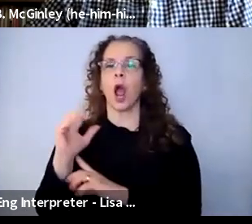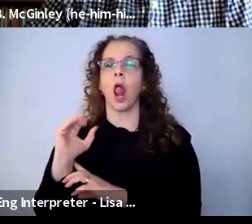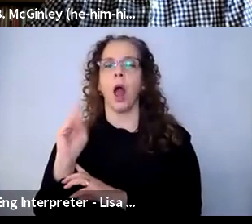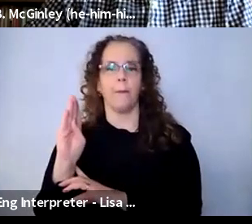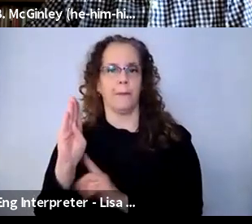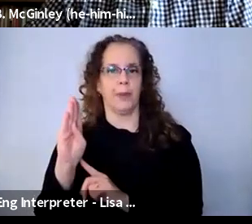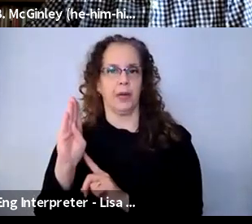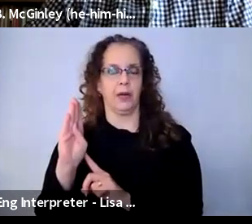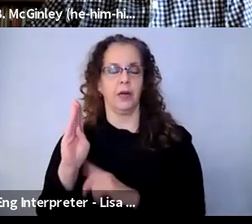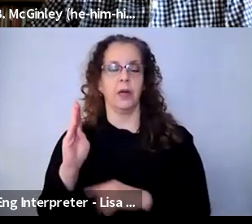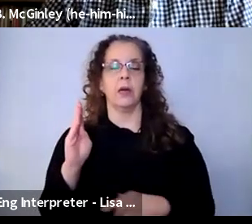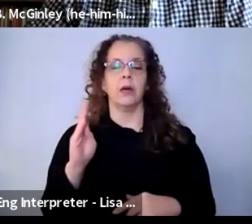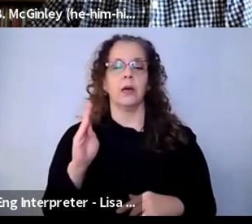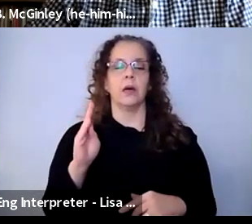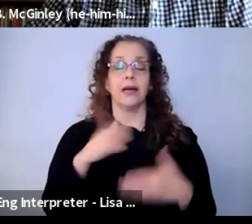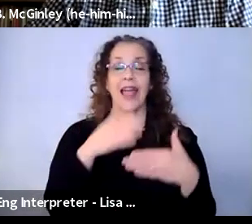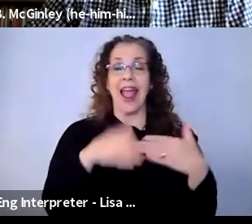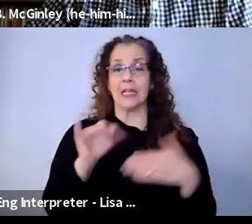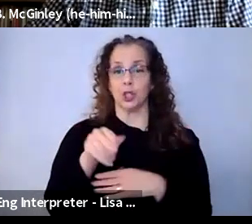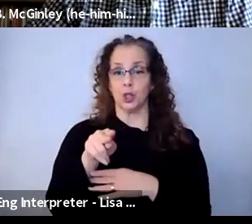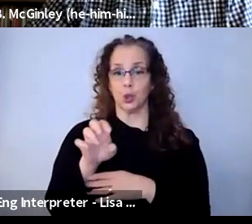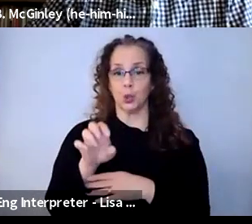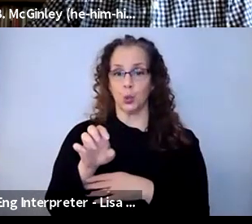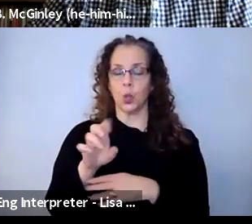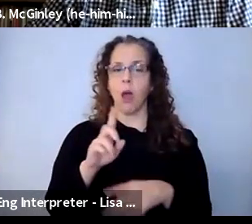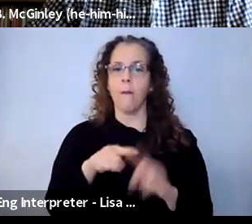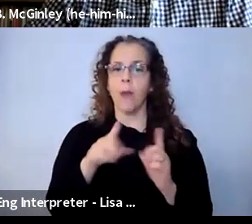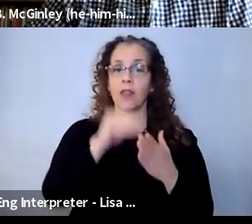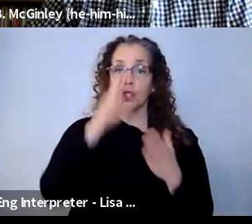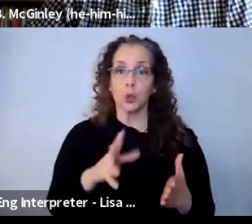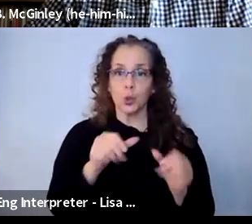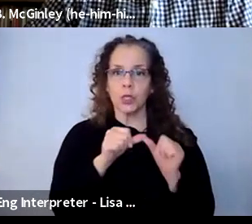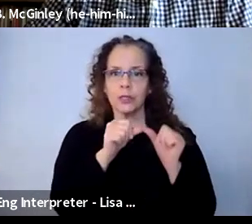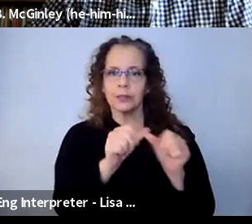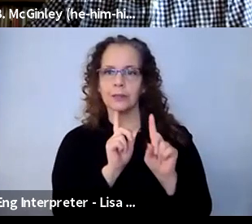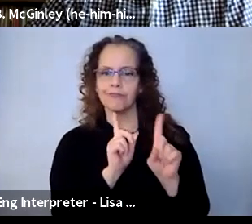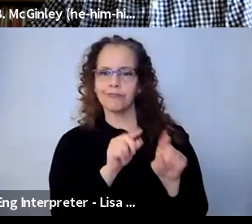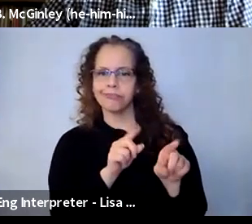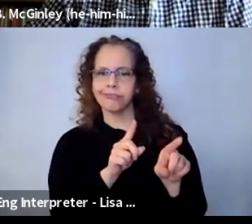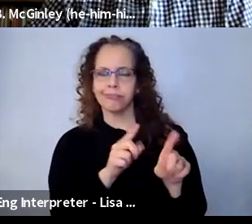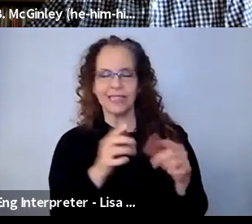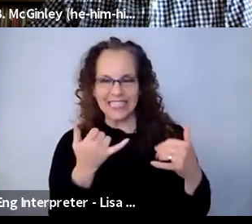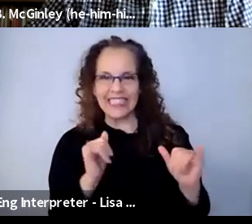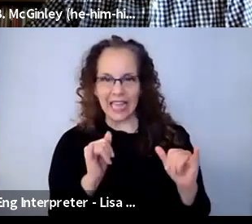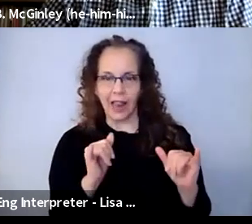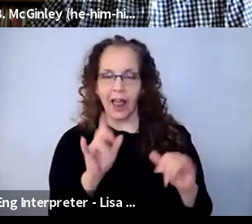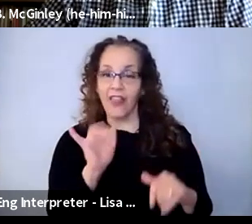the program ended in June. But the students kept coming to the Zoom, like, the Zoom link was still active and the teaching